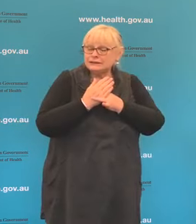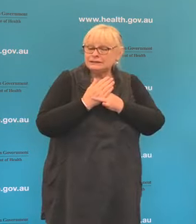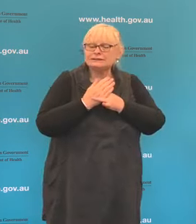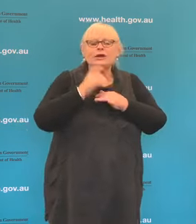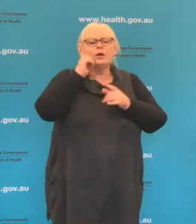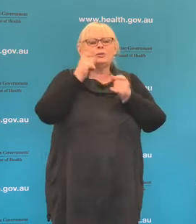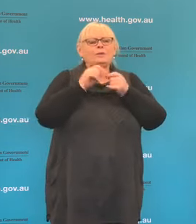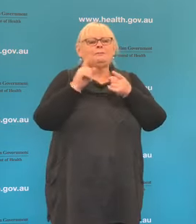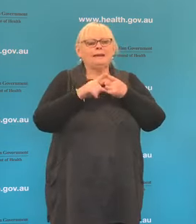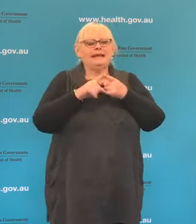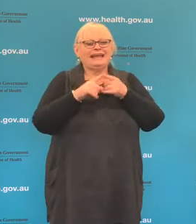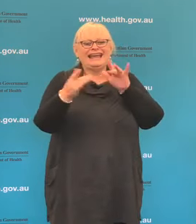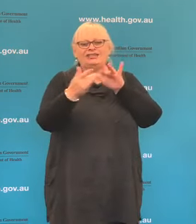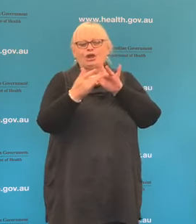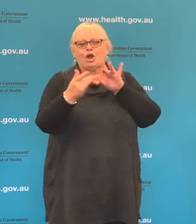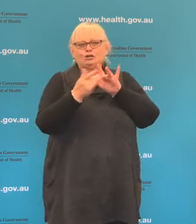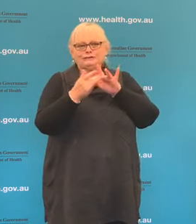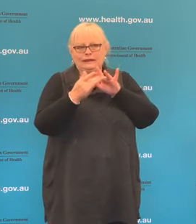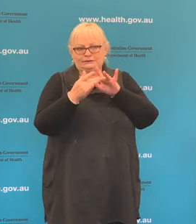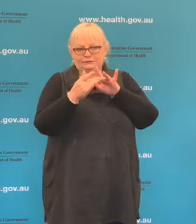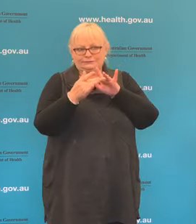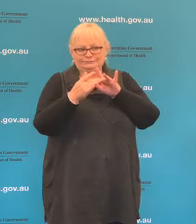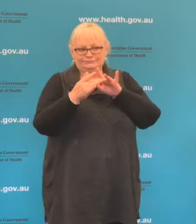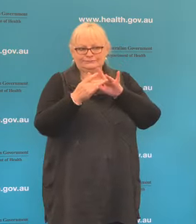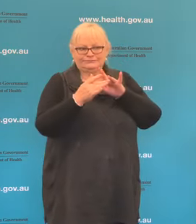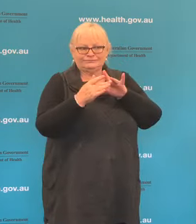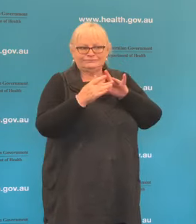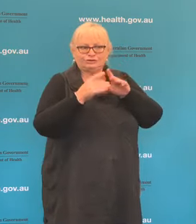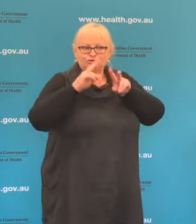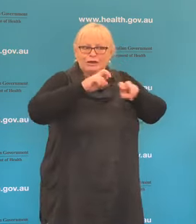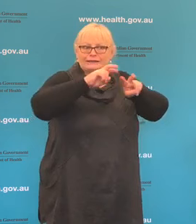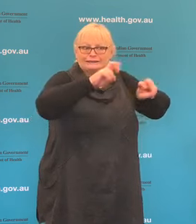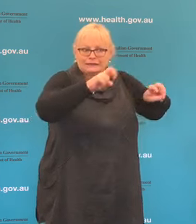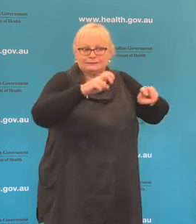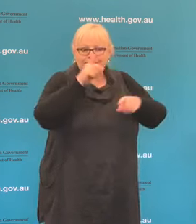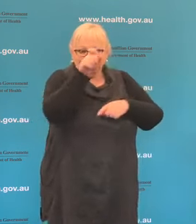be the contact tracer officials in each of the states and territories. That